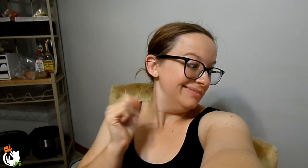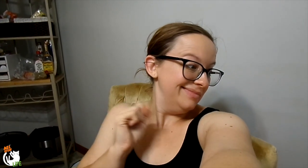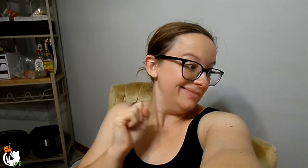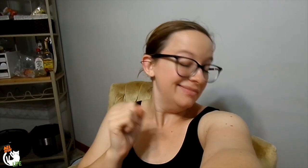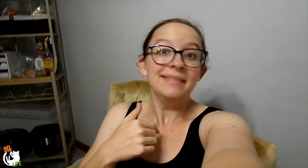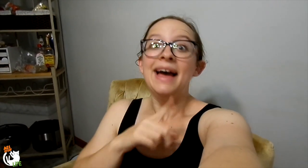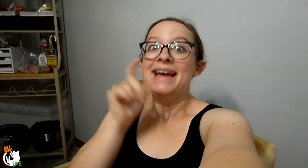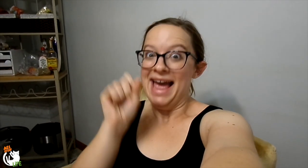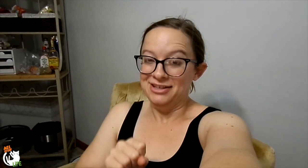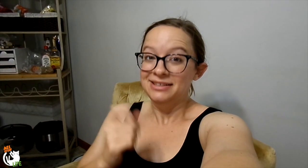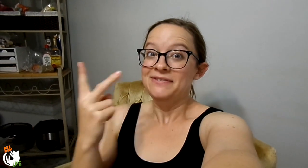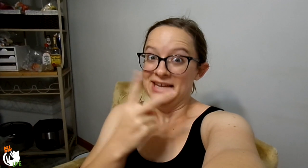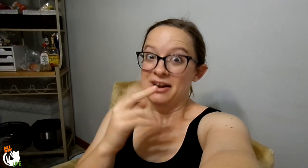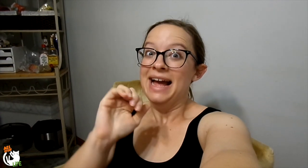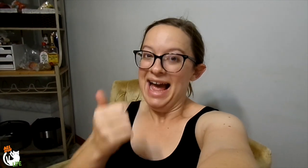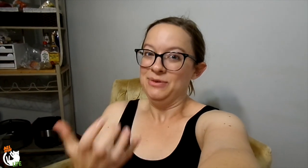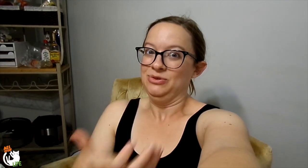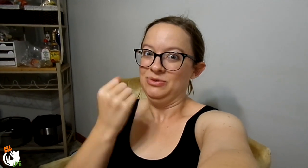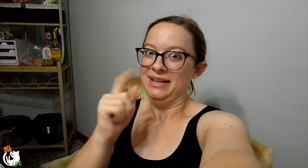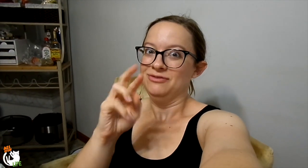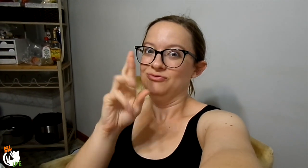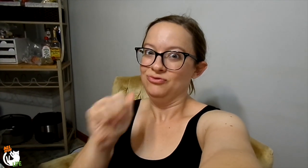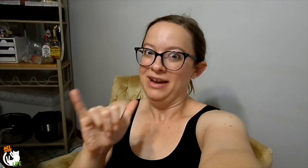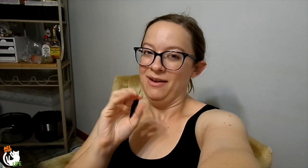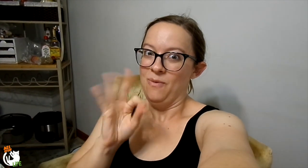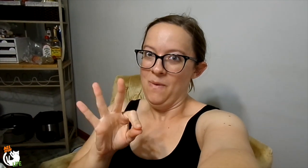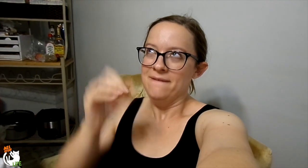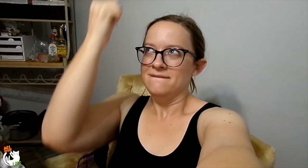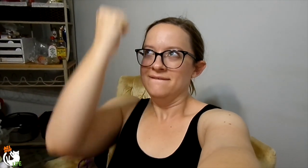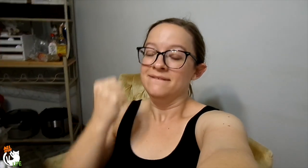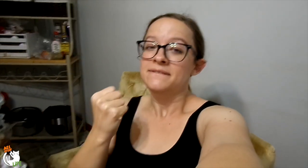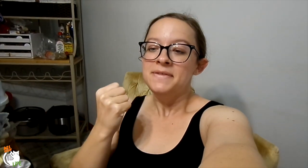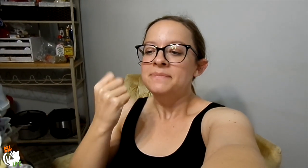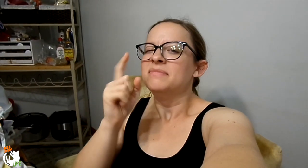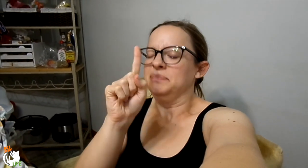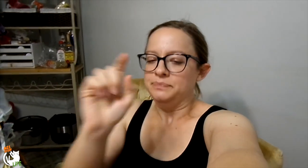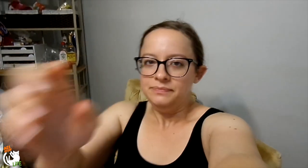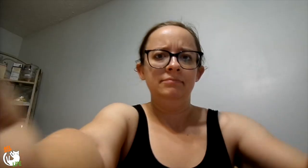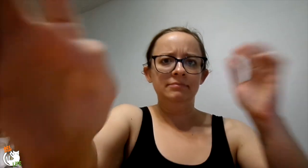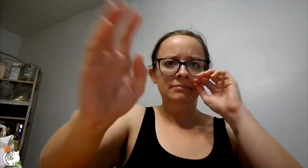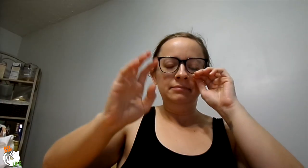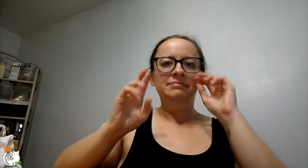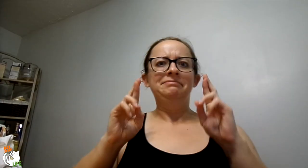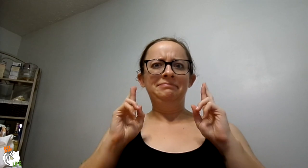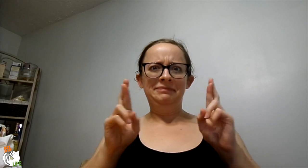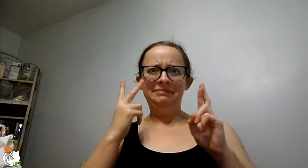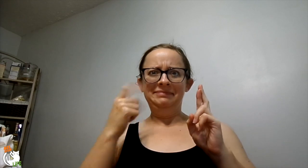actually I had to figure out how to get the tray off. Finally did it! Hold on.